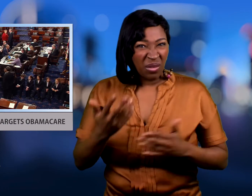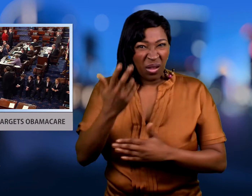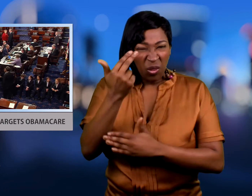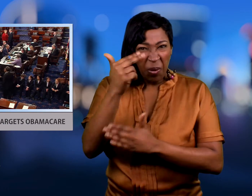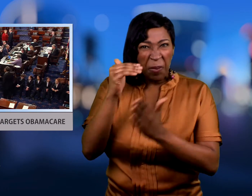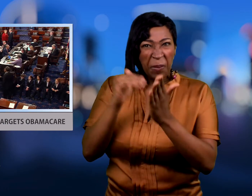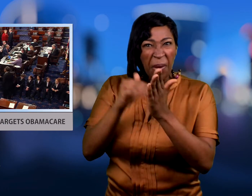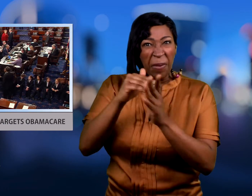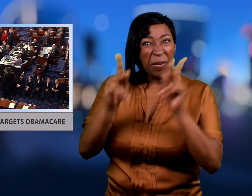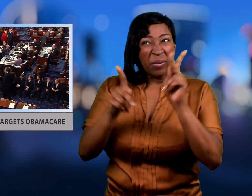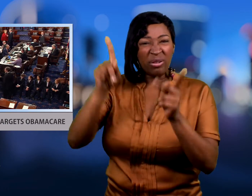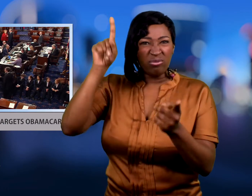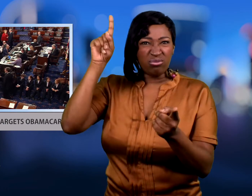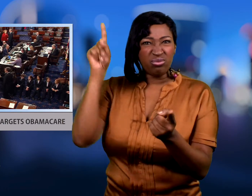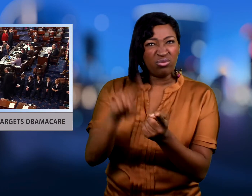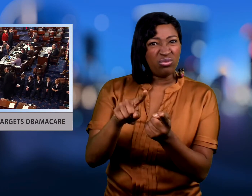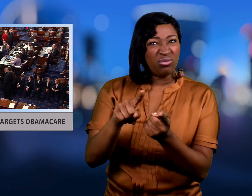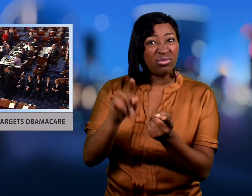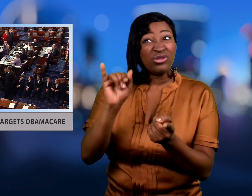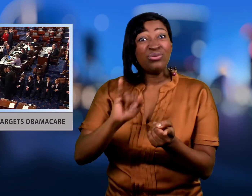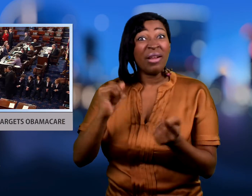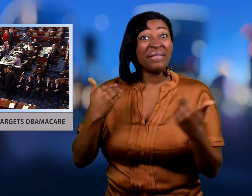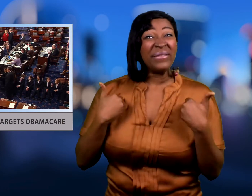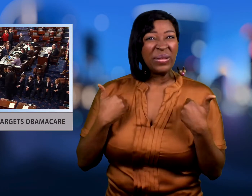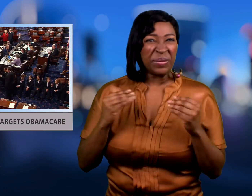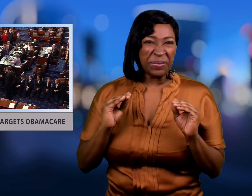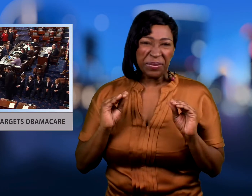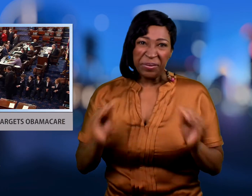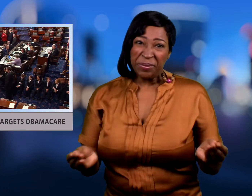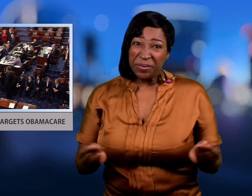13 million fewer people having insurance and